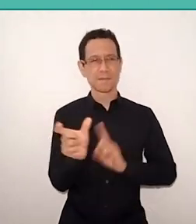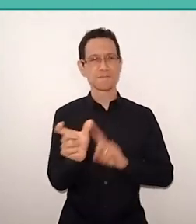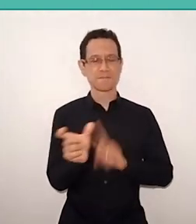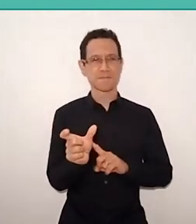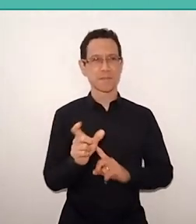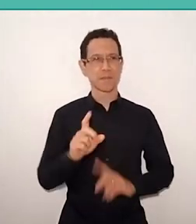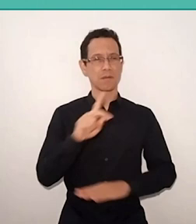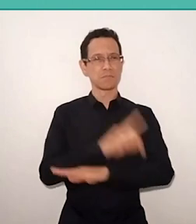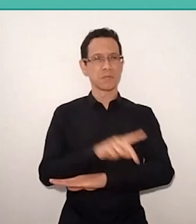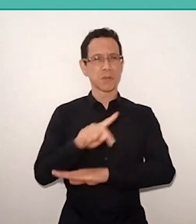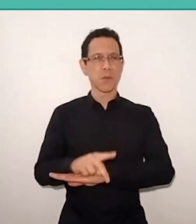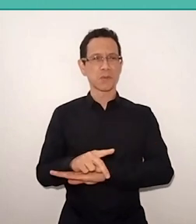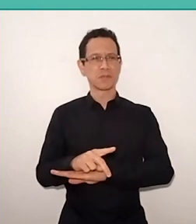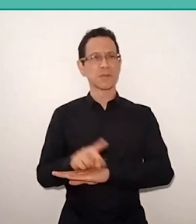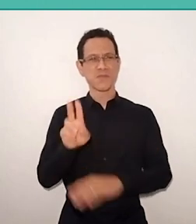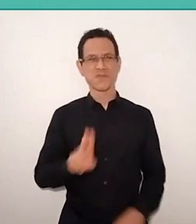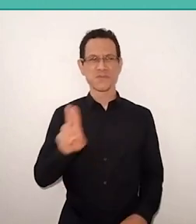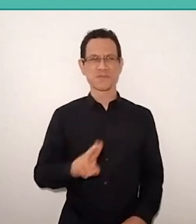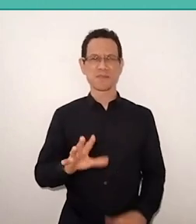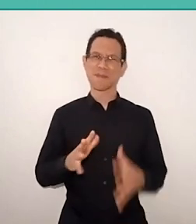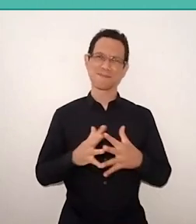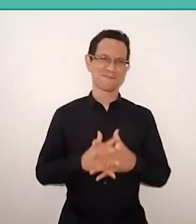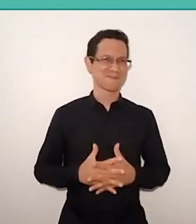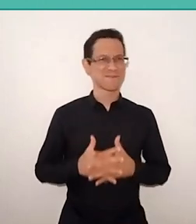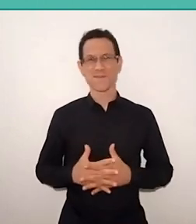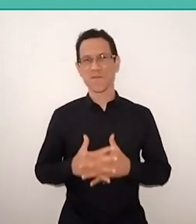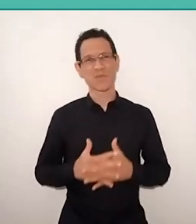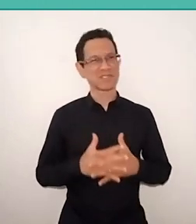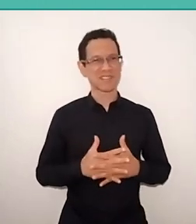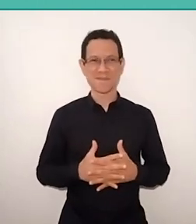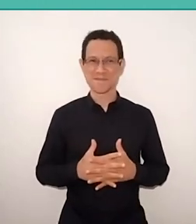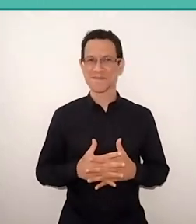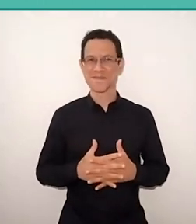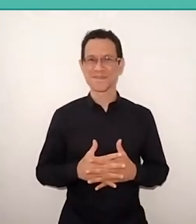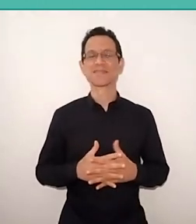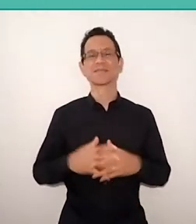but generating a lot of confusion. Therefore, it is necessary to reflect a little better